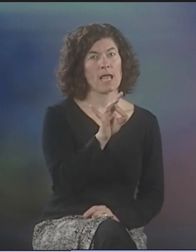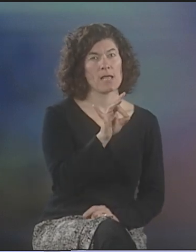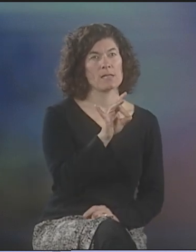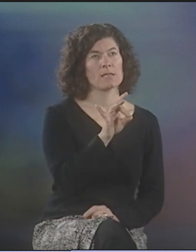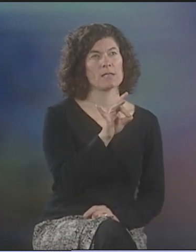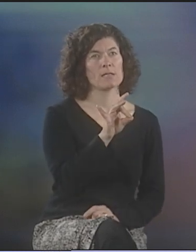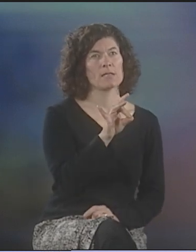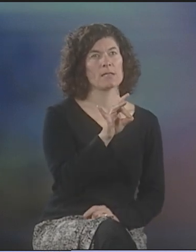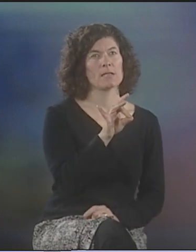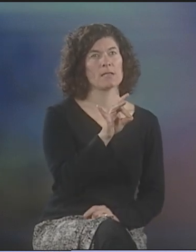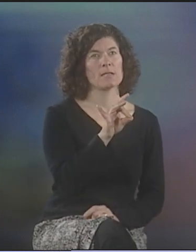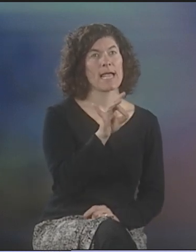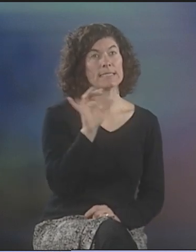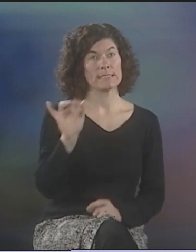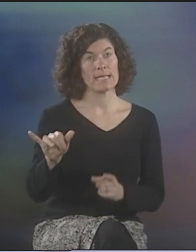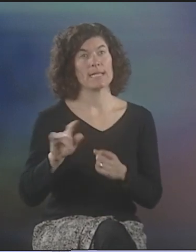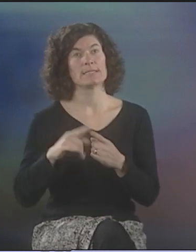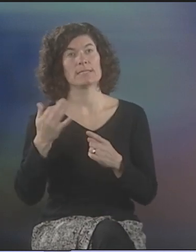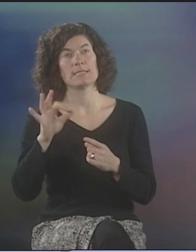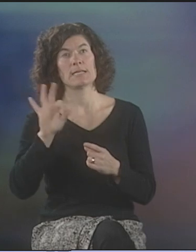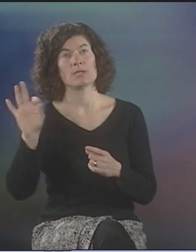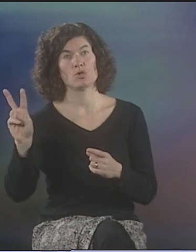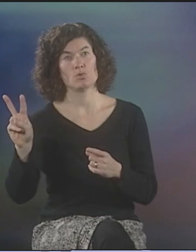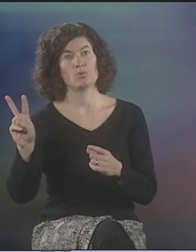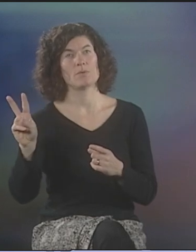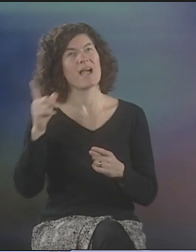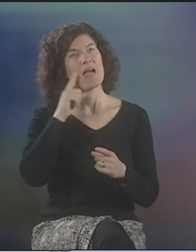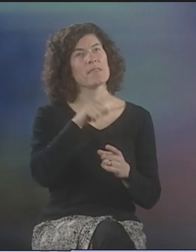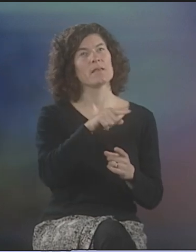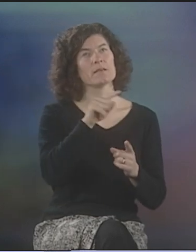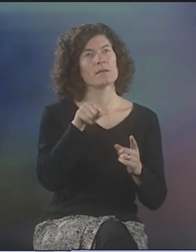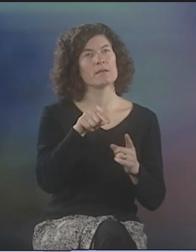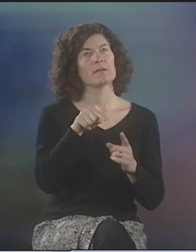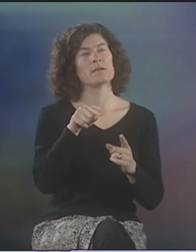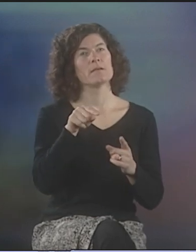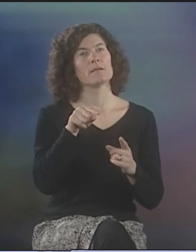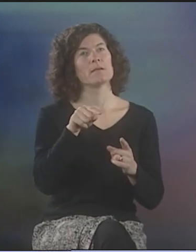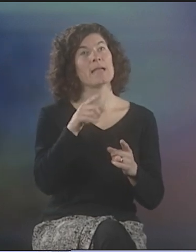I MOVED TO THE FARM IN 1989.